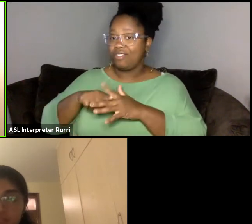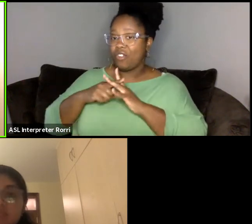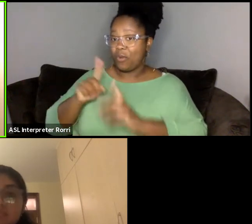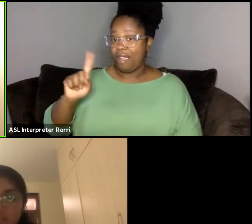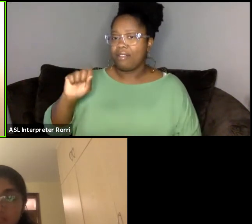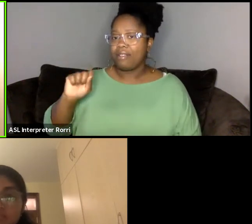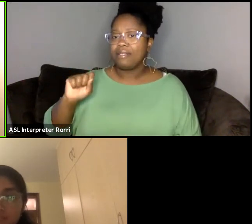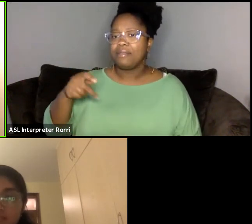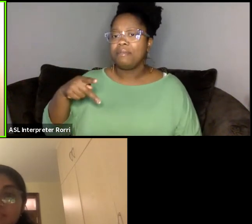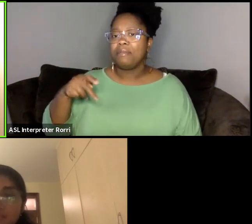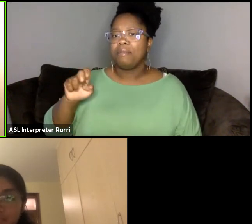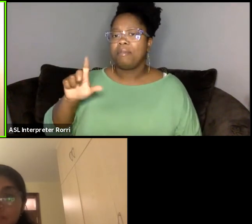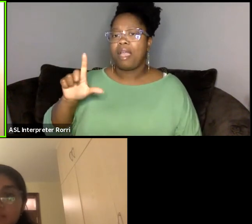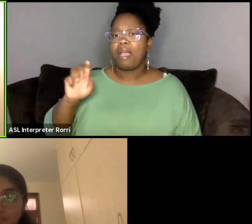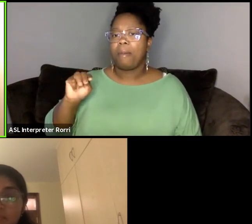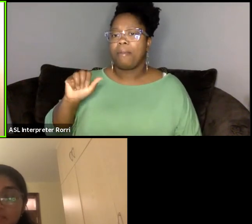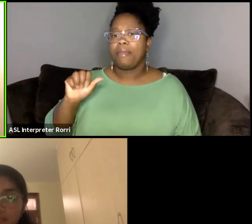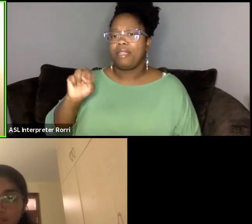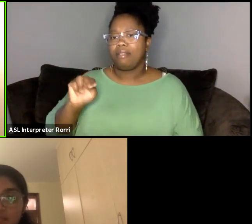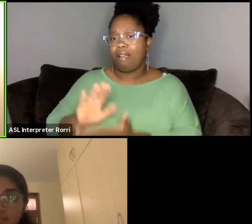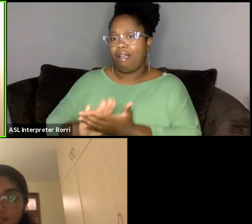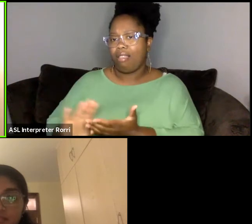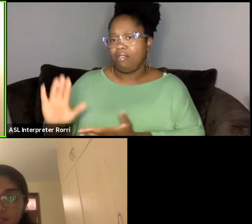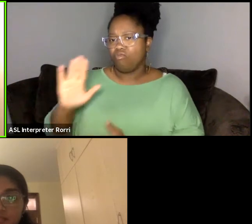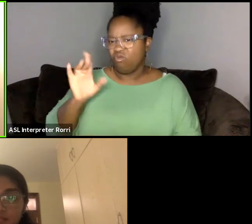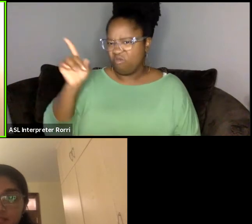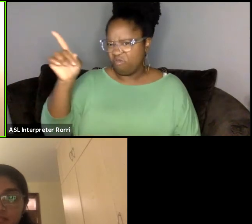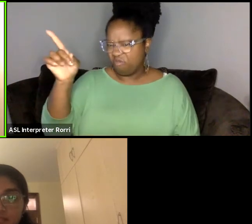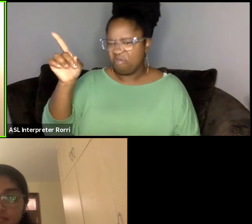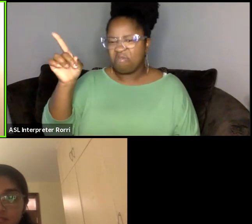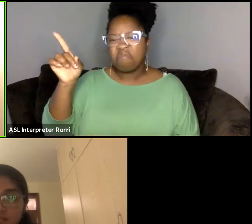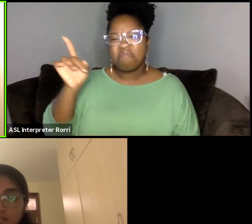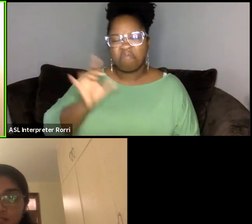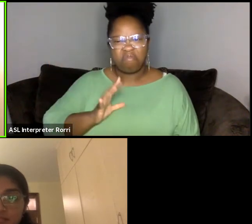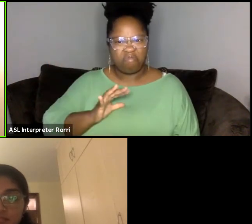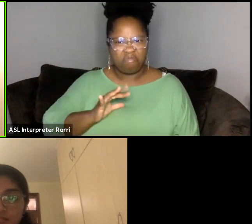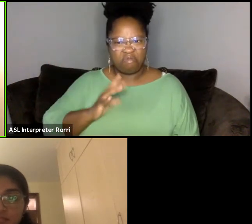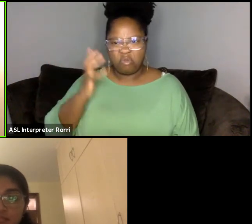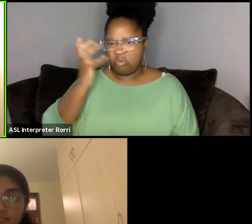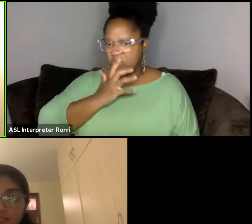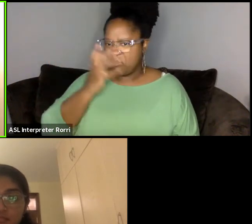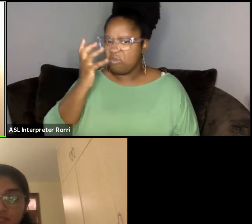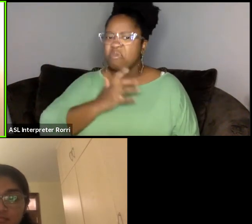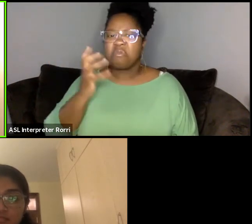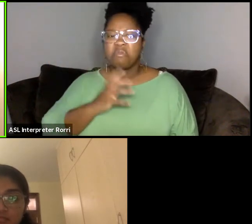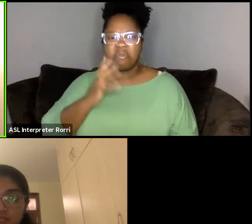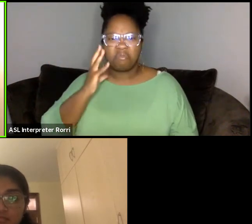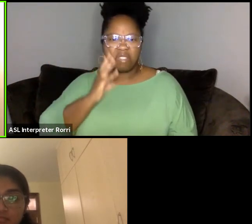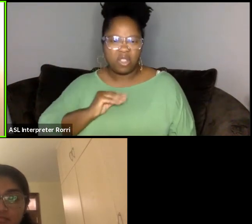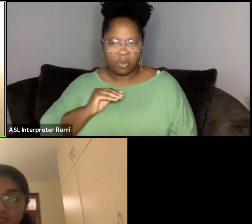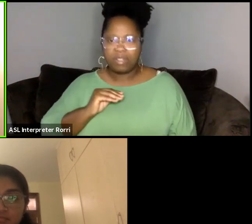which was a wonderful, wonderful experience, but it was very, I experienced economic hardship